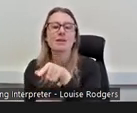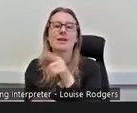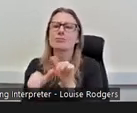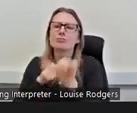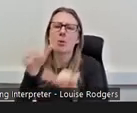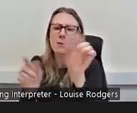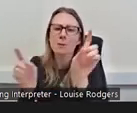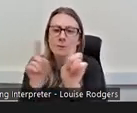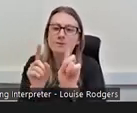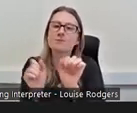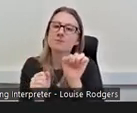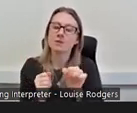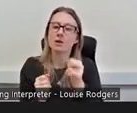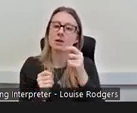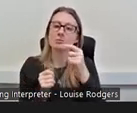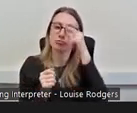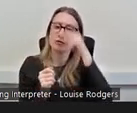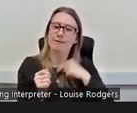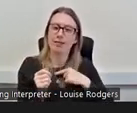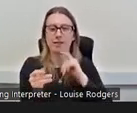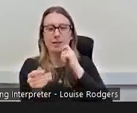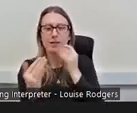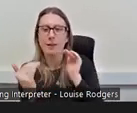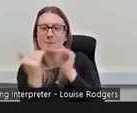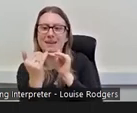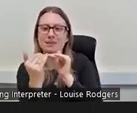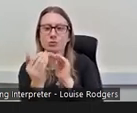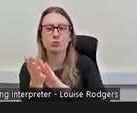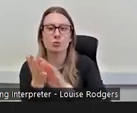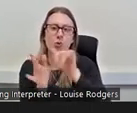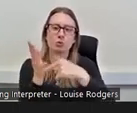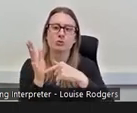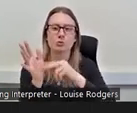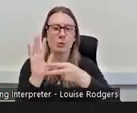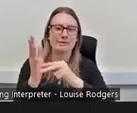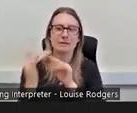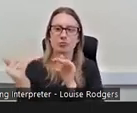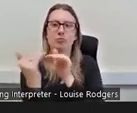if you're successful, gets matched to your host organisation, so I was matched with two,